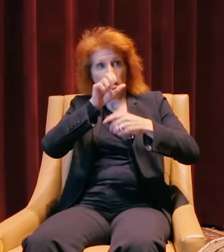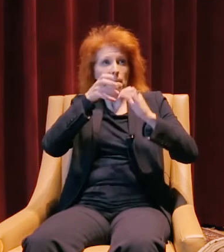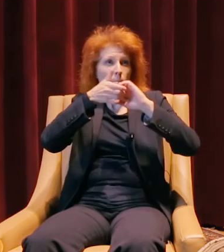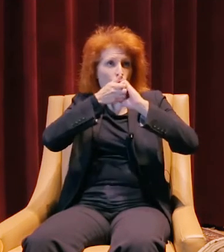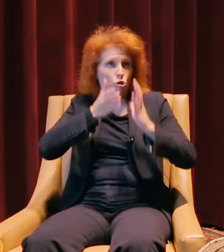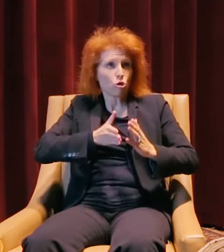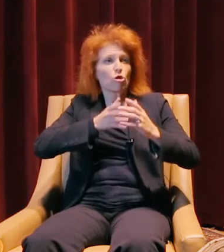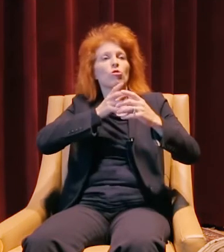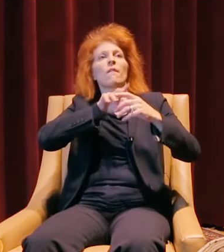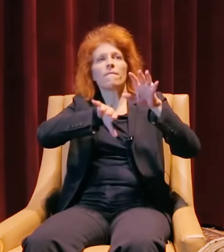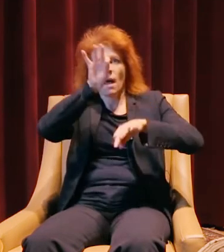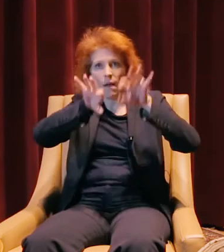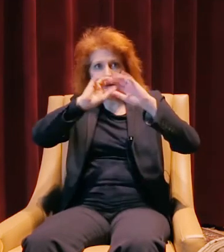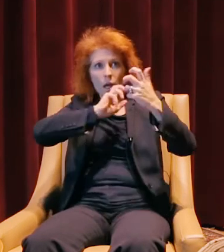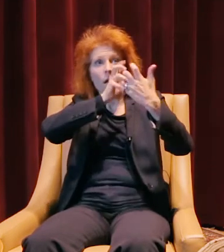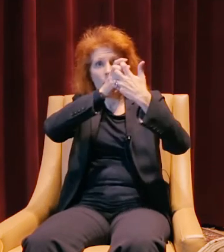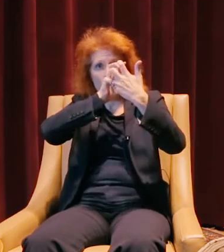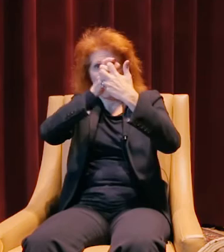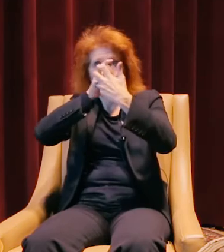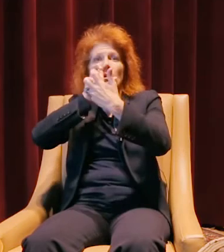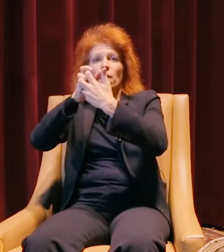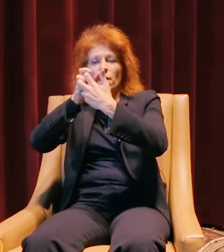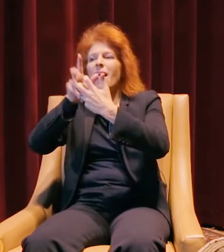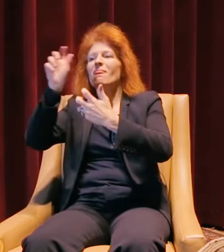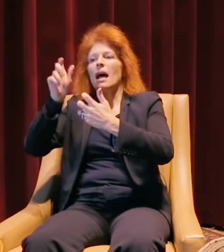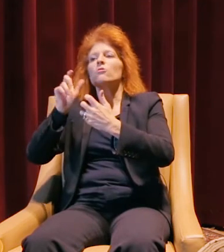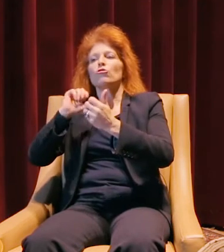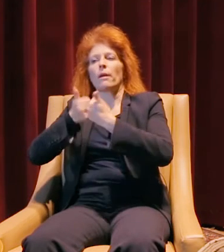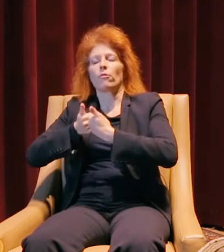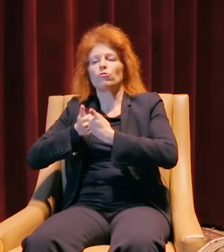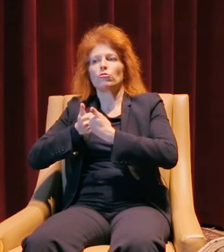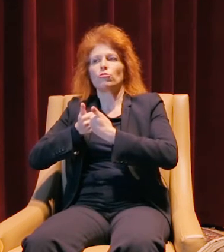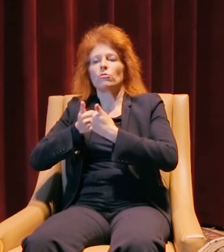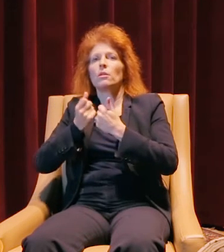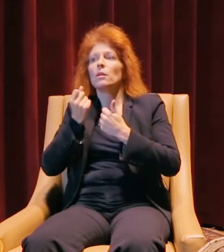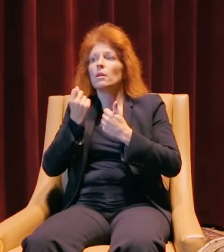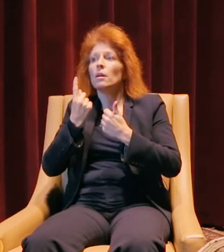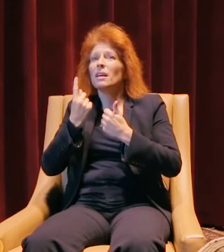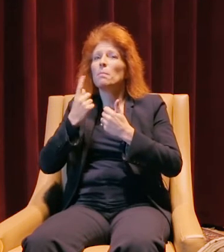and the right small businesses to work with has been a challenge. But I don't want to outsource anything,